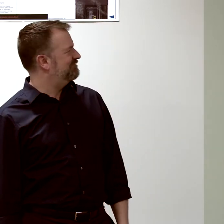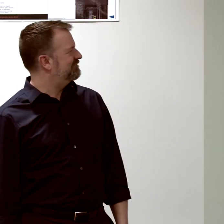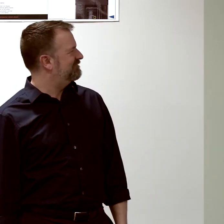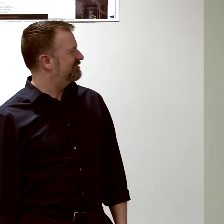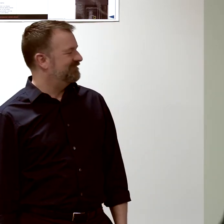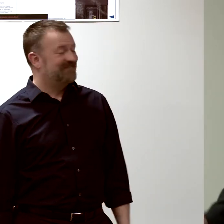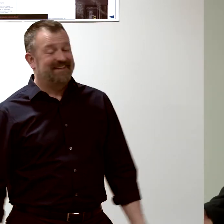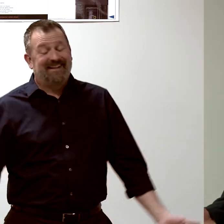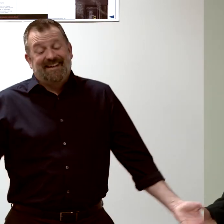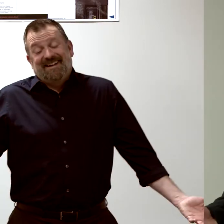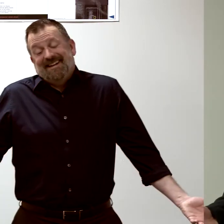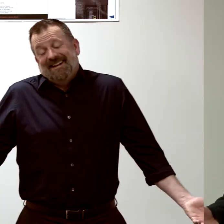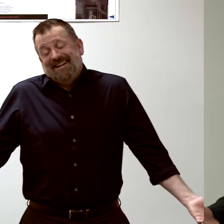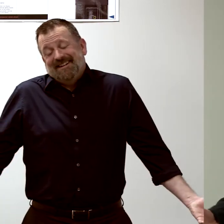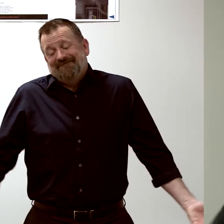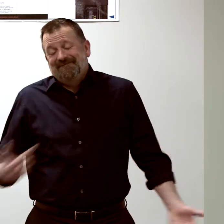So you can only do so much.